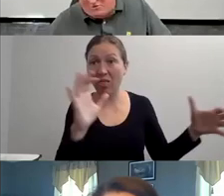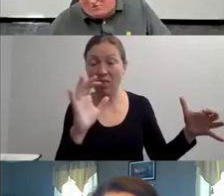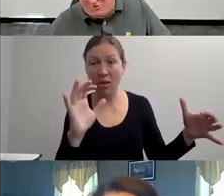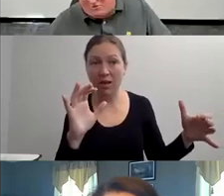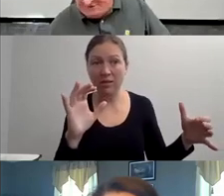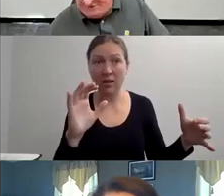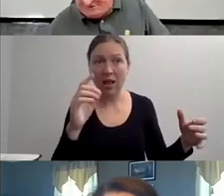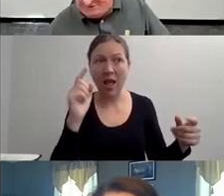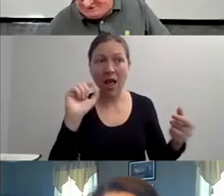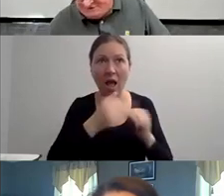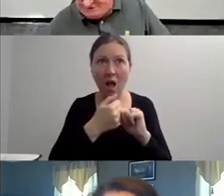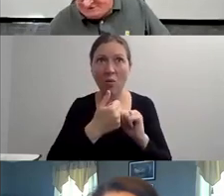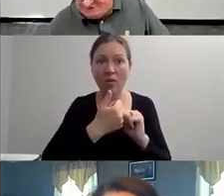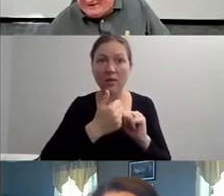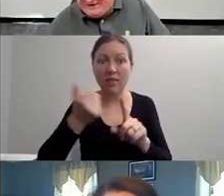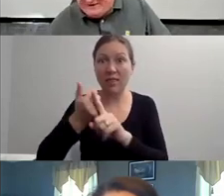LIKE THEY'RE NOT SEEING THEM AS INDIVIDUALS.